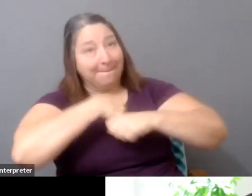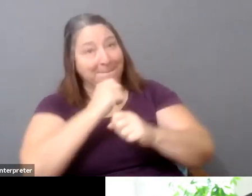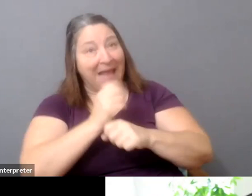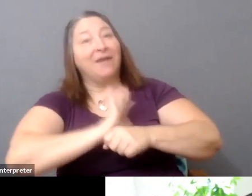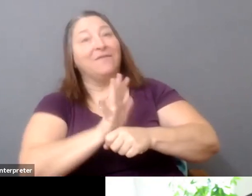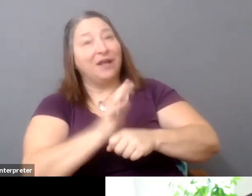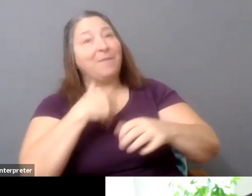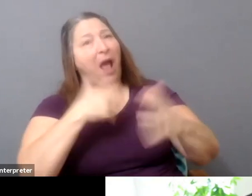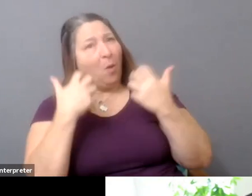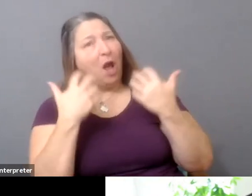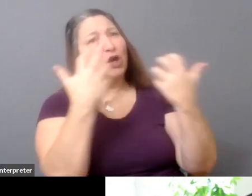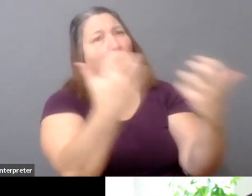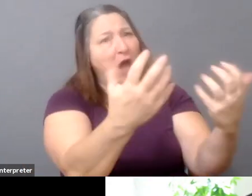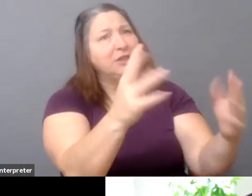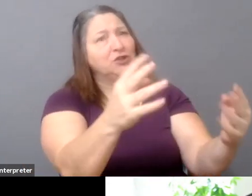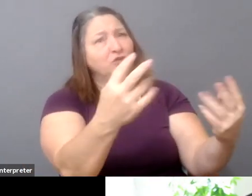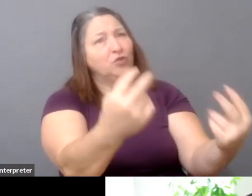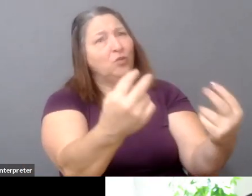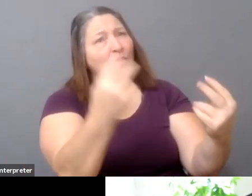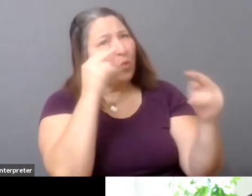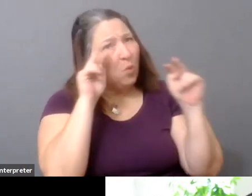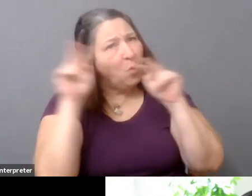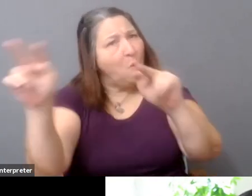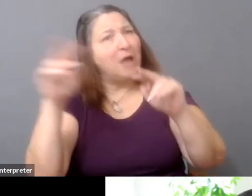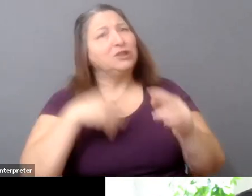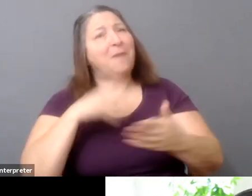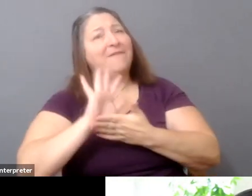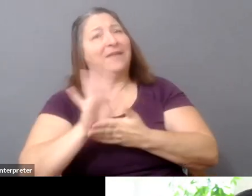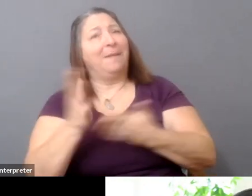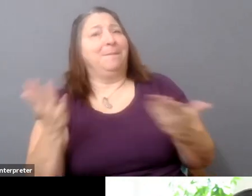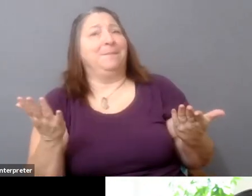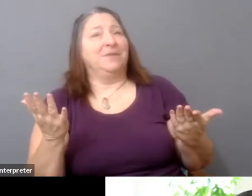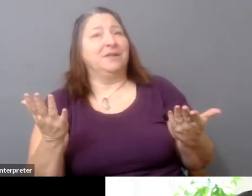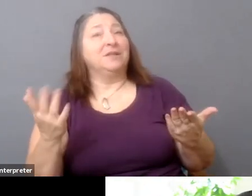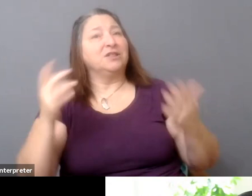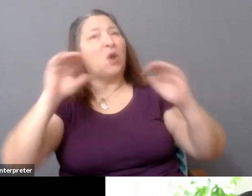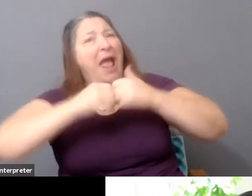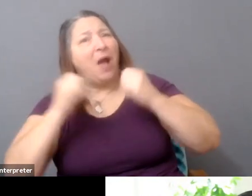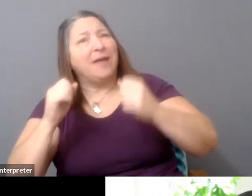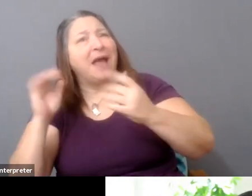So the desire is to go onto the platform that can reach the largest audience.